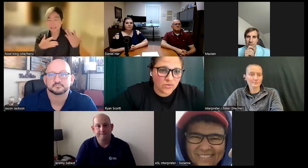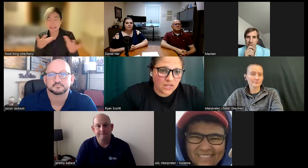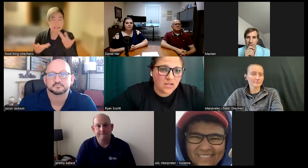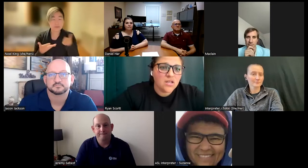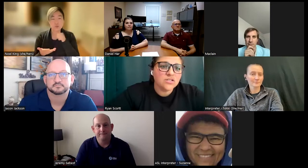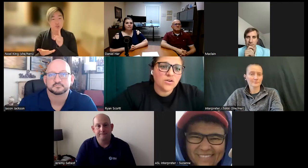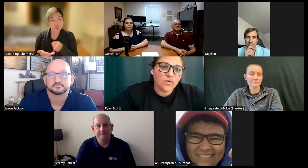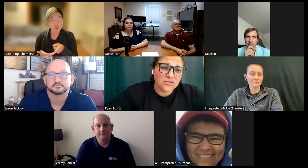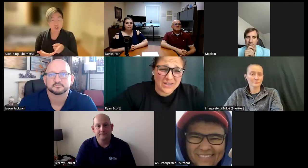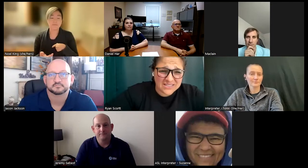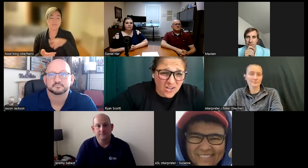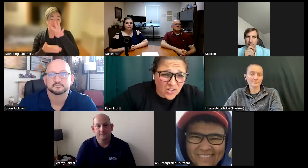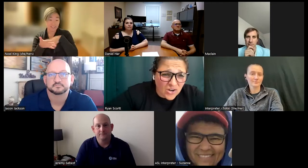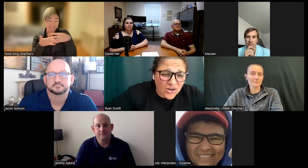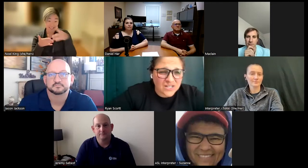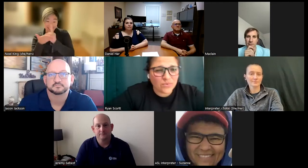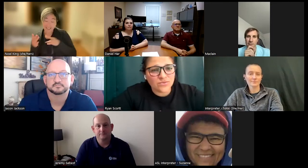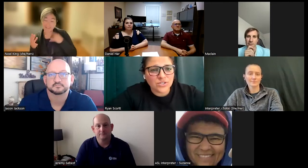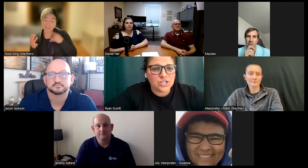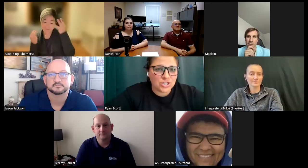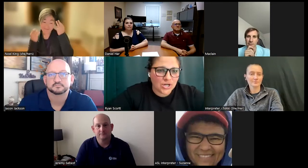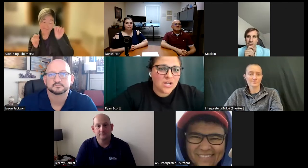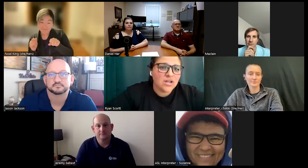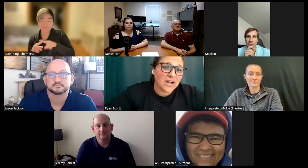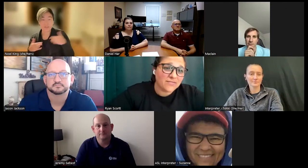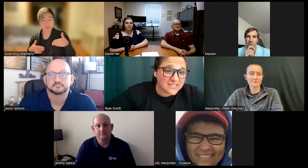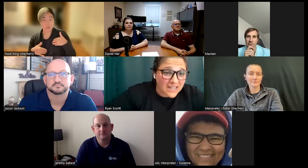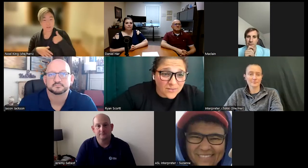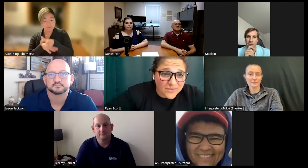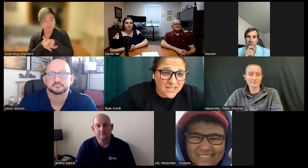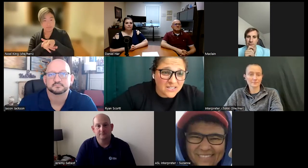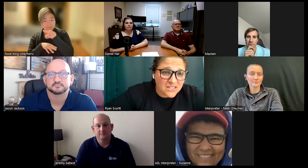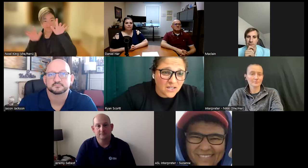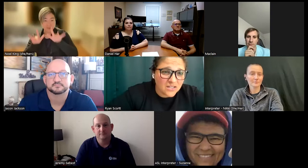included, So, do I sell art I wasn't really sure. Graphic design was an idea